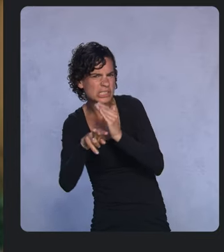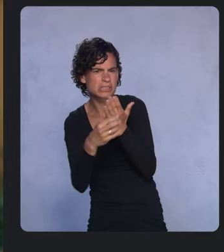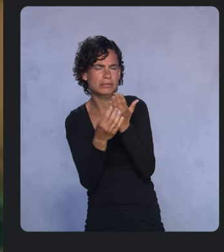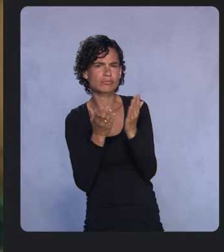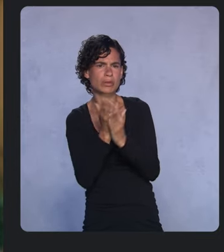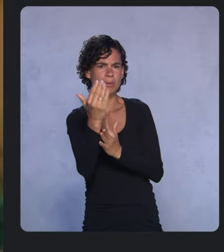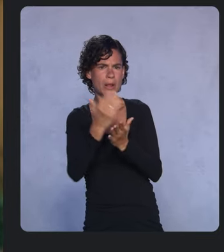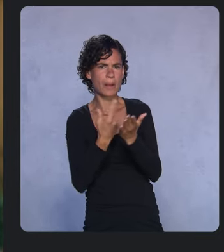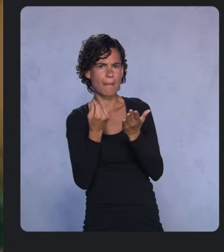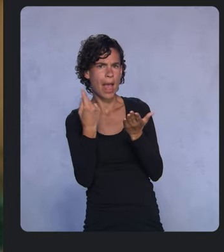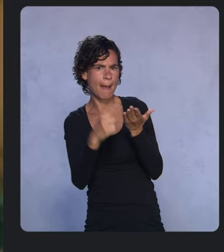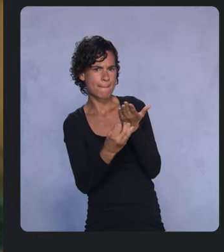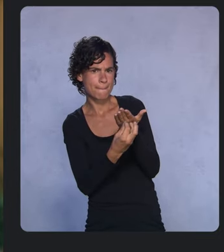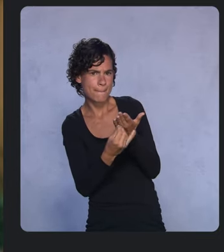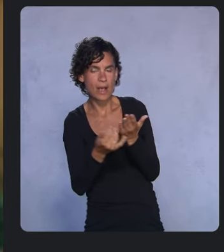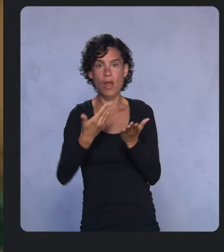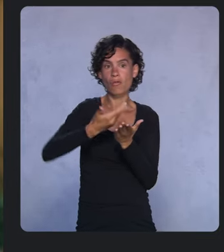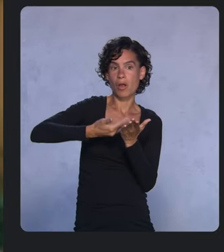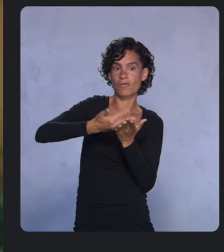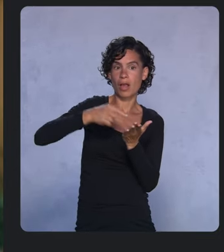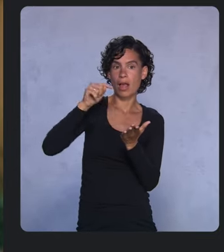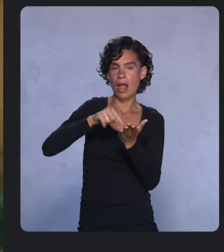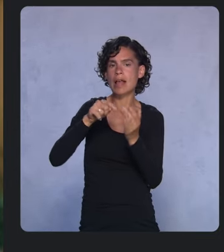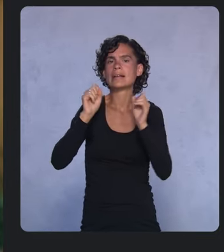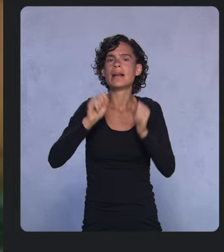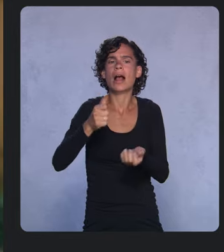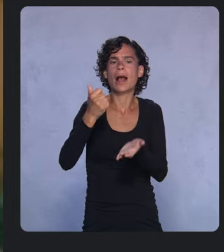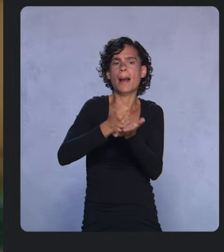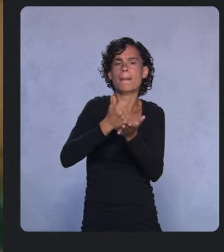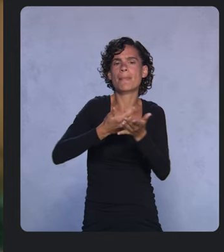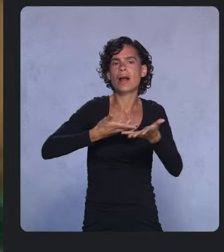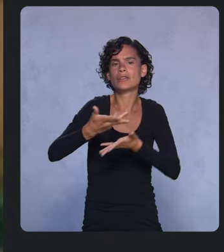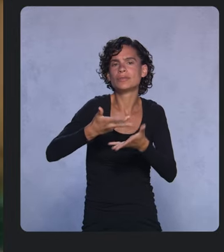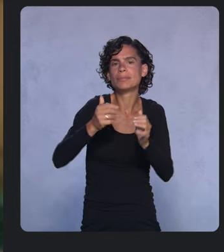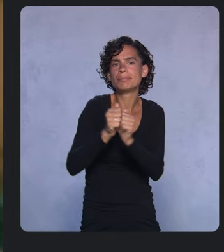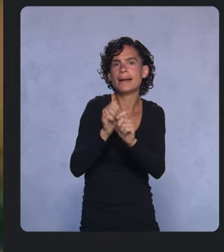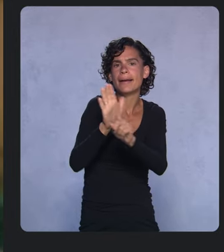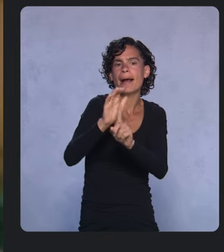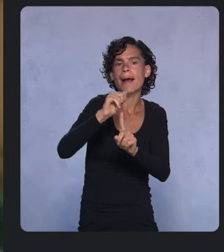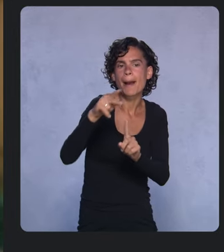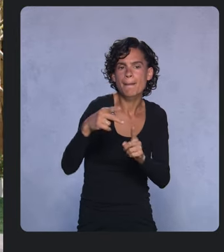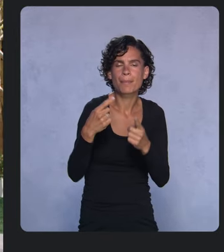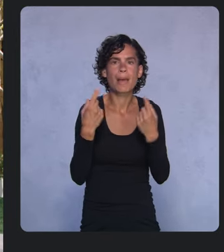Foreground services help people interact with apps that are doing work in the background, such as recording your morning run.